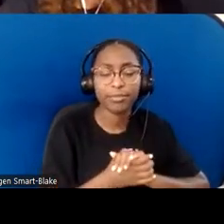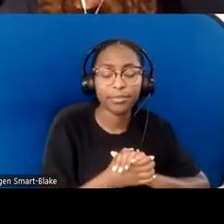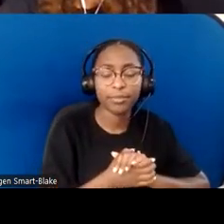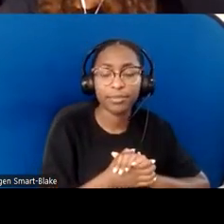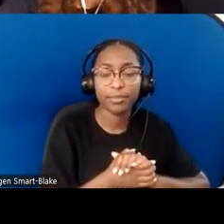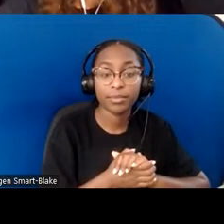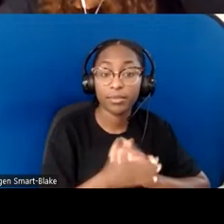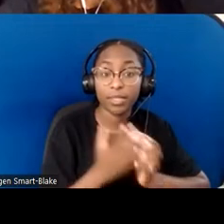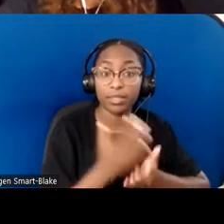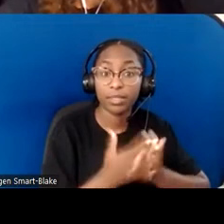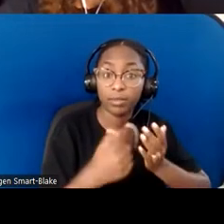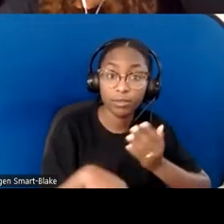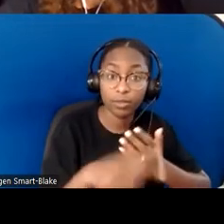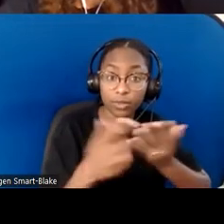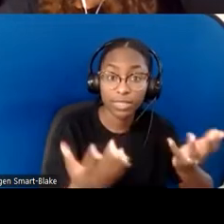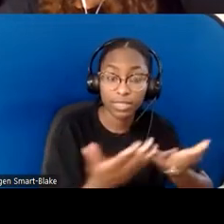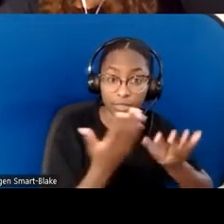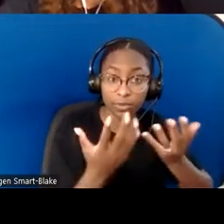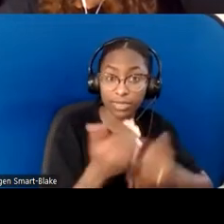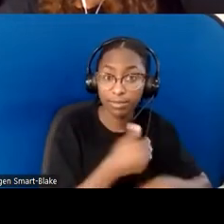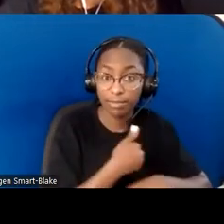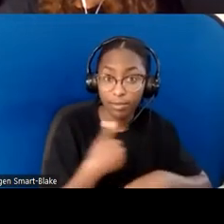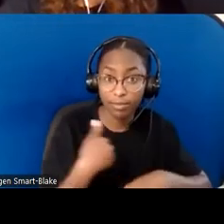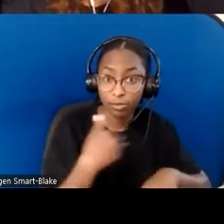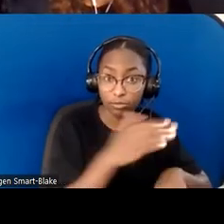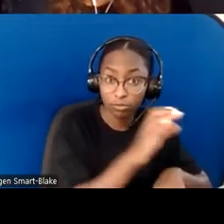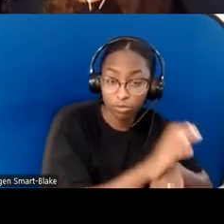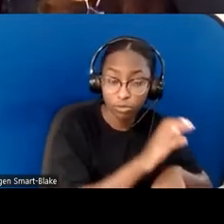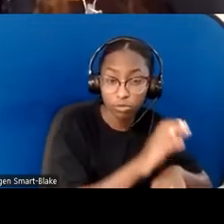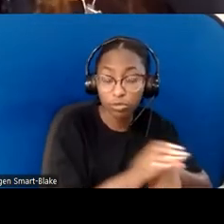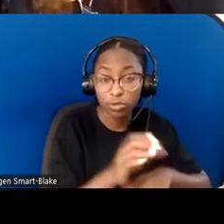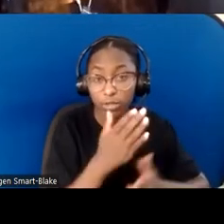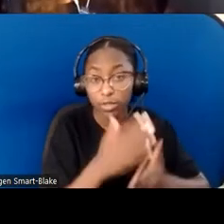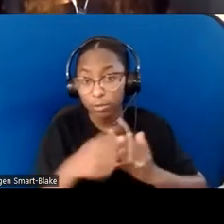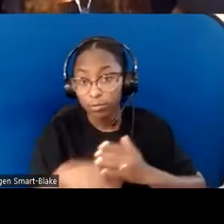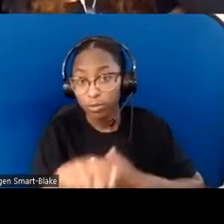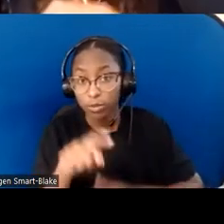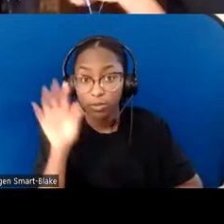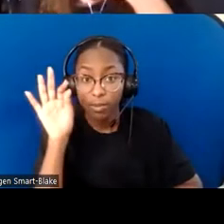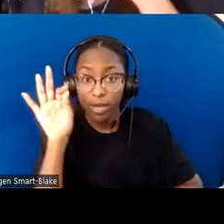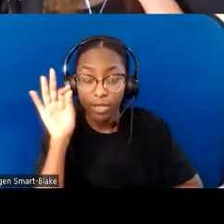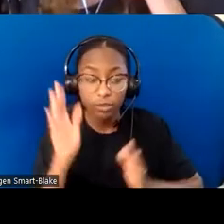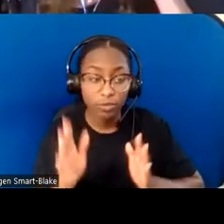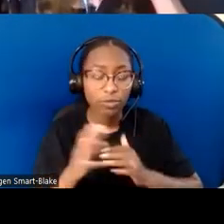some of you come as congregational members, and these are things that are gonna be aiming particularly at you.